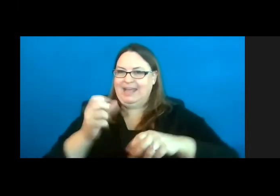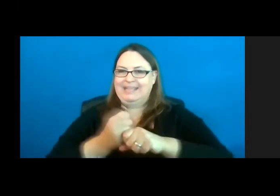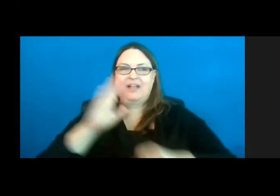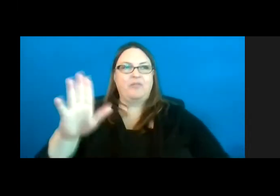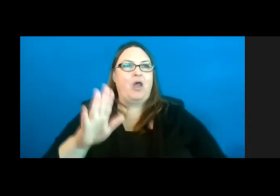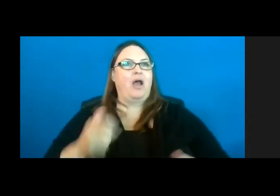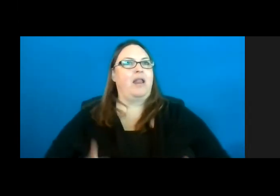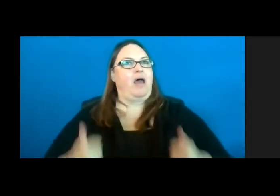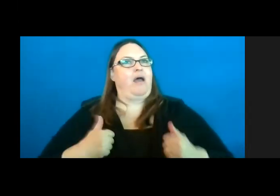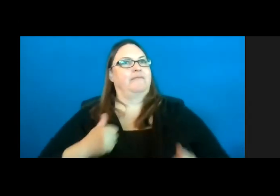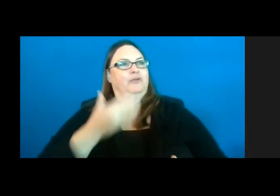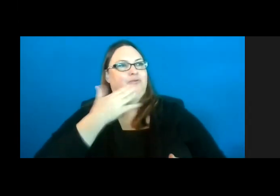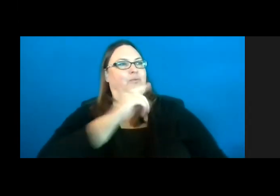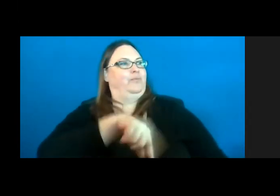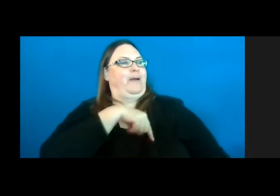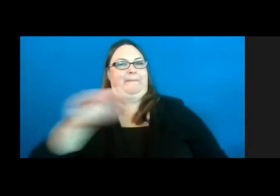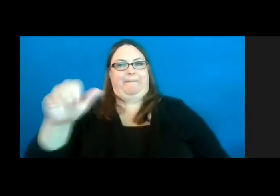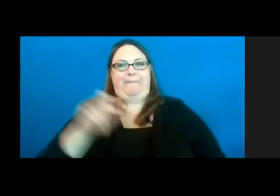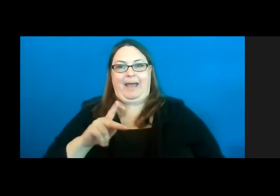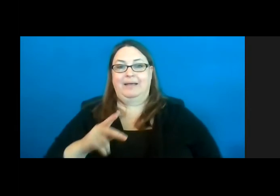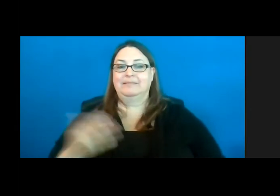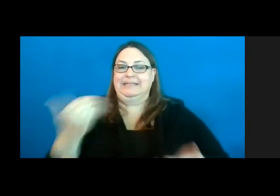back. Again, my name is Tom Jones.